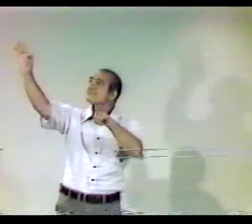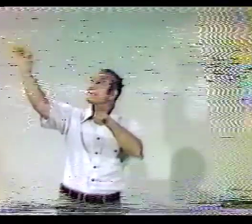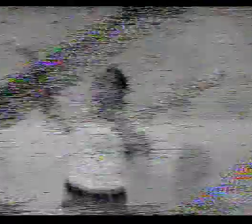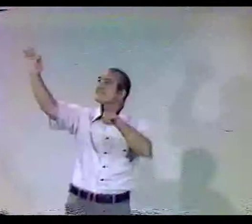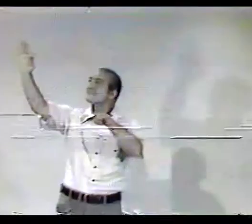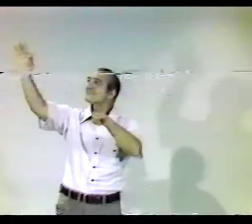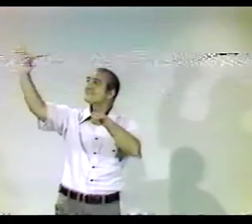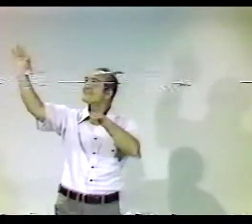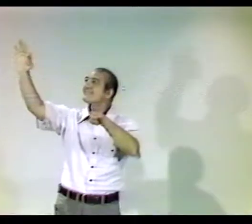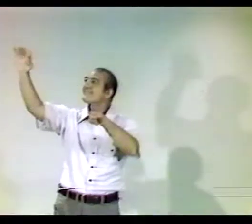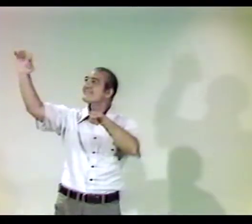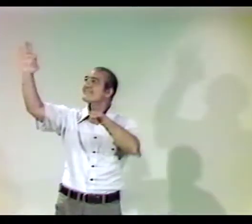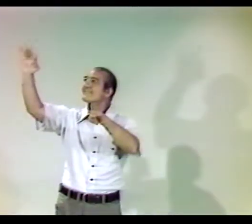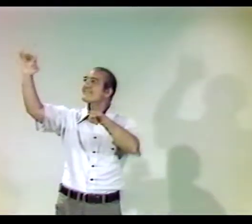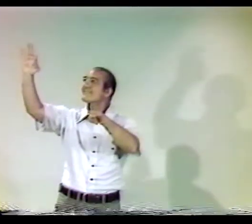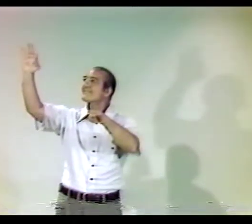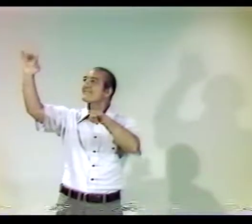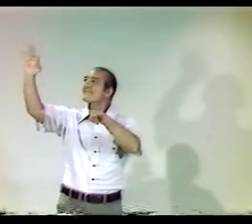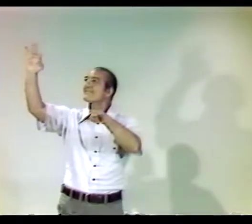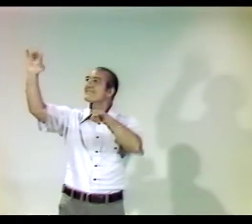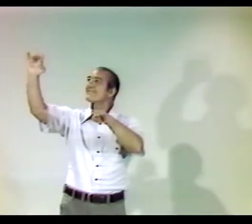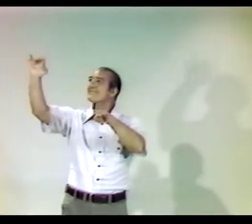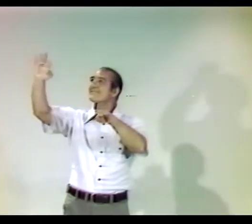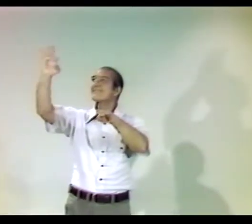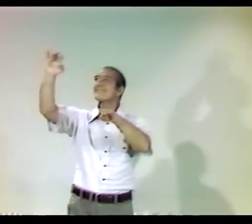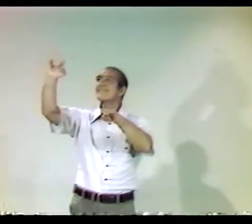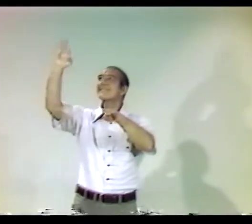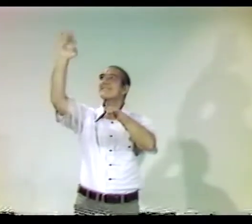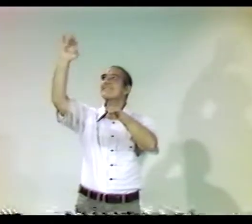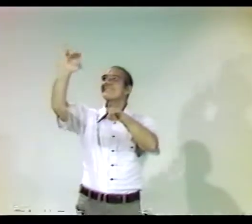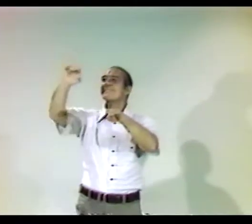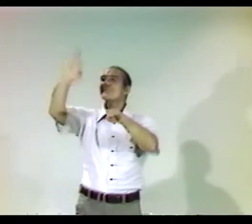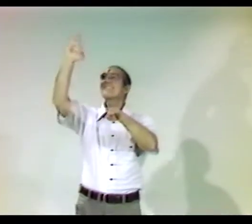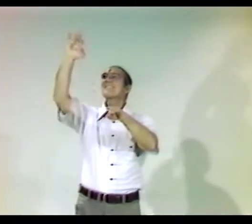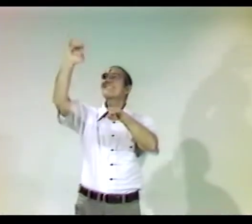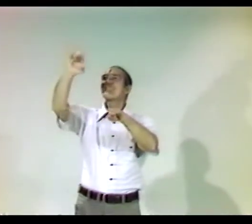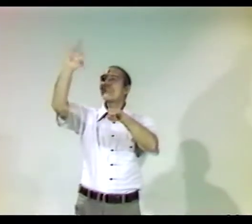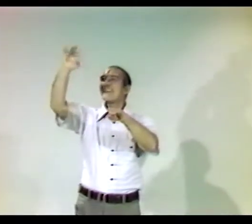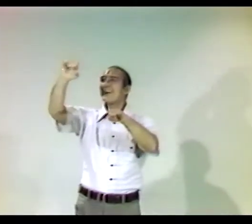I SEE A BUTTERFLY IN THE DISTANCE,